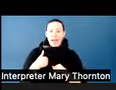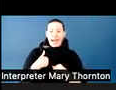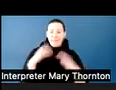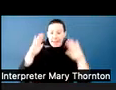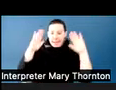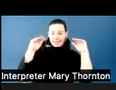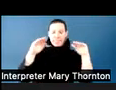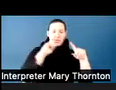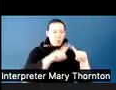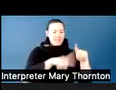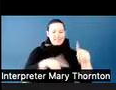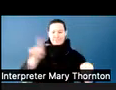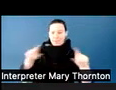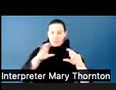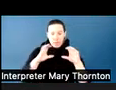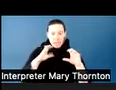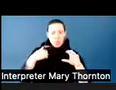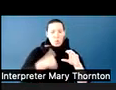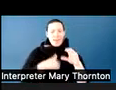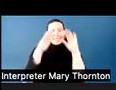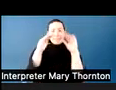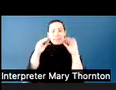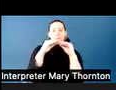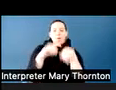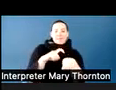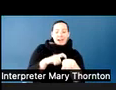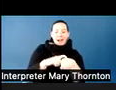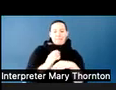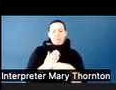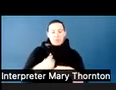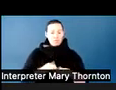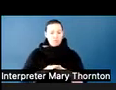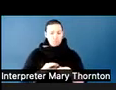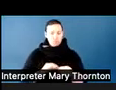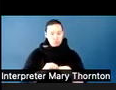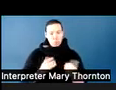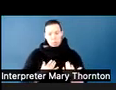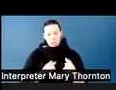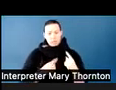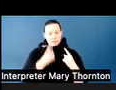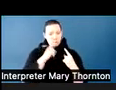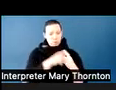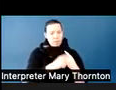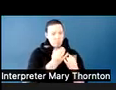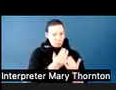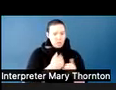in between what somebody says, and when they respond, we might have seen more back and forth.